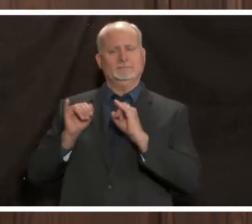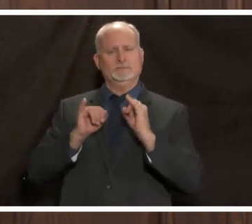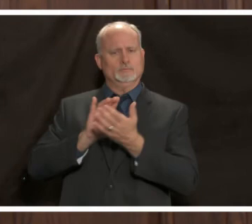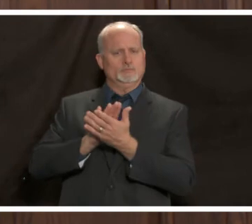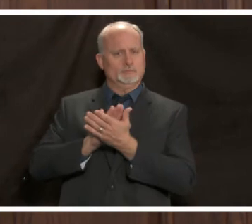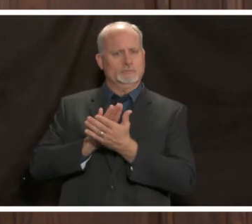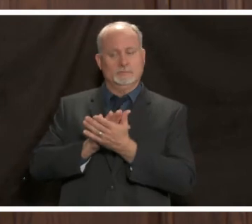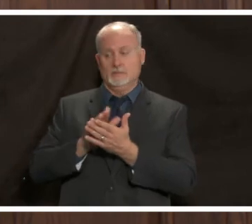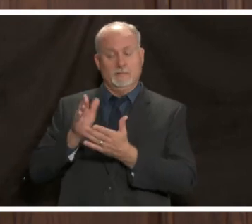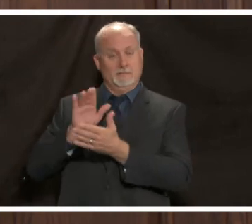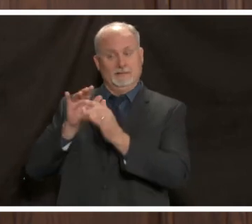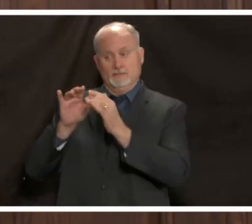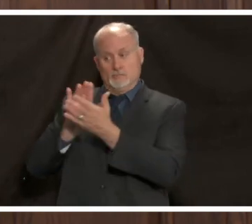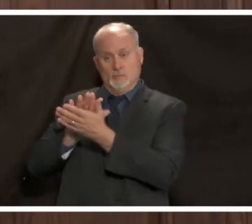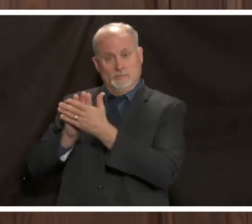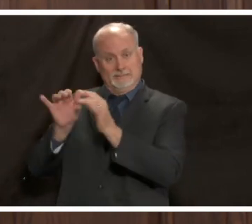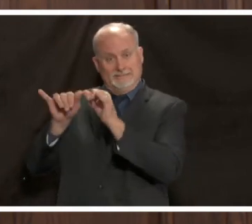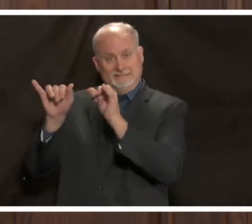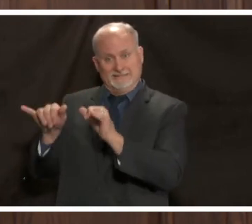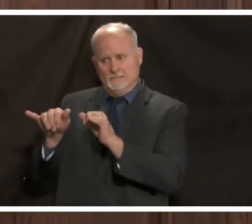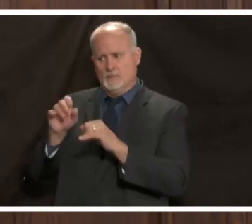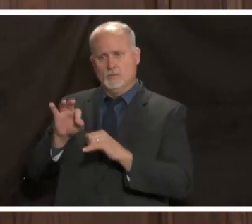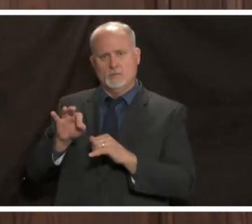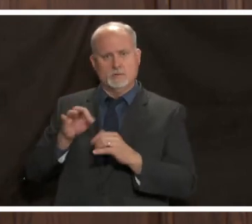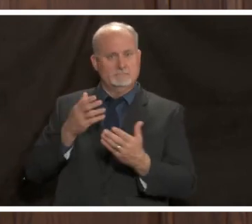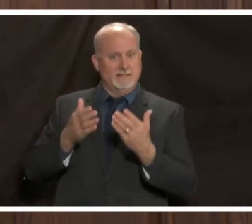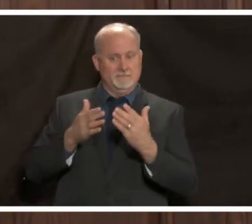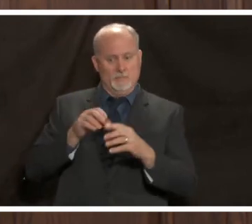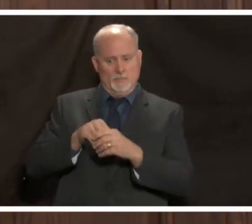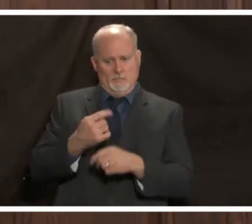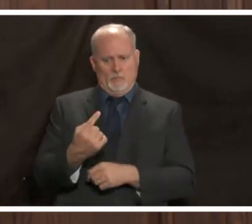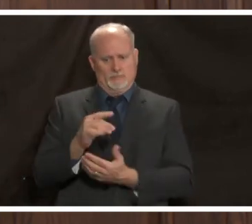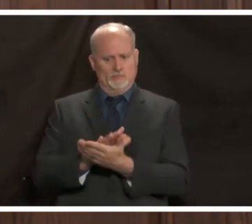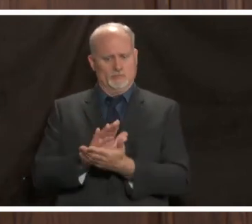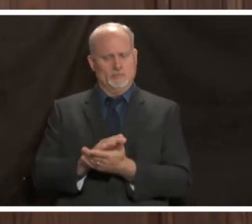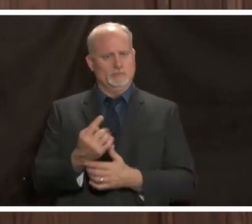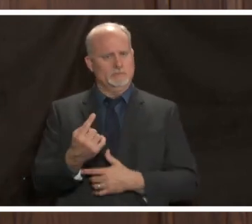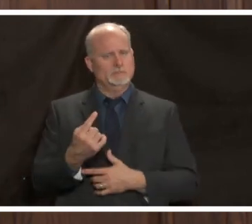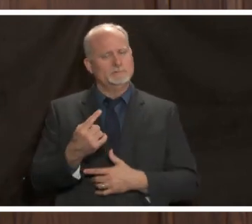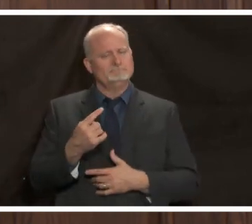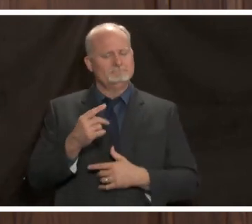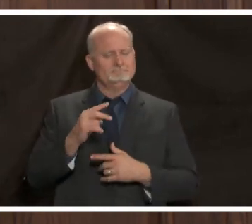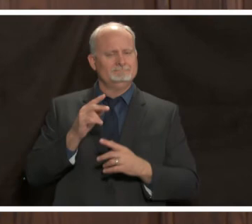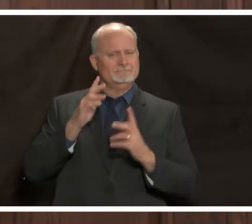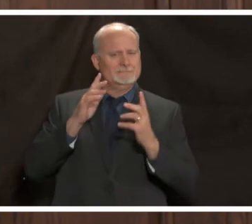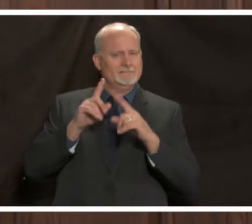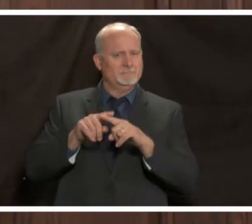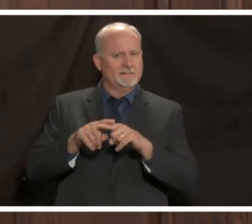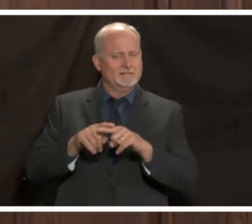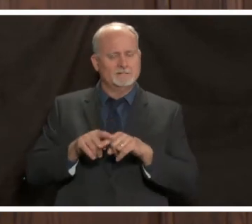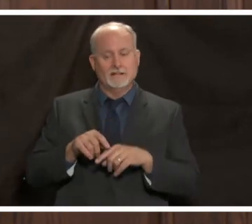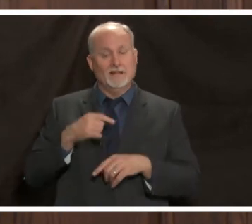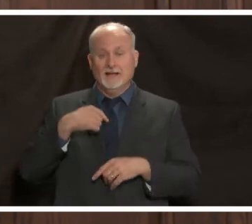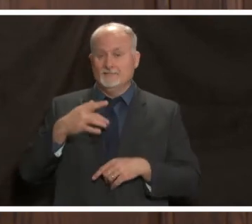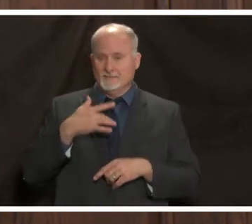school system or with individual schools again i think the schools have generally been pretty